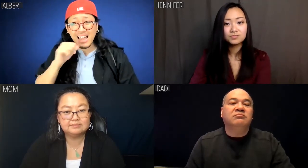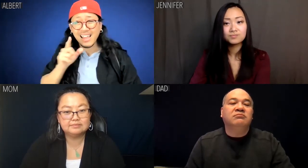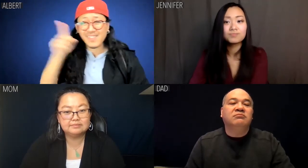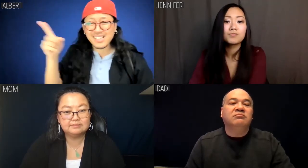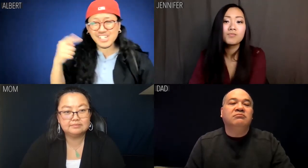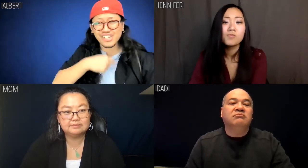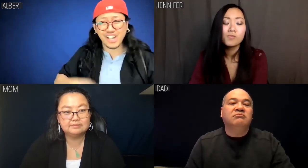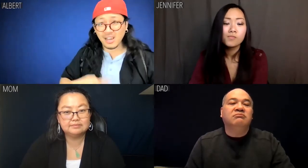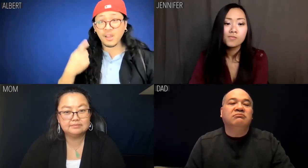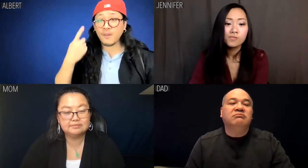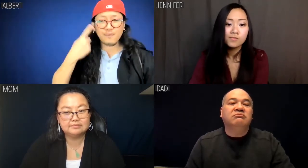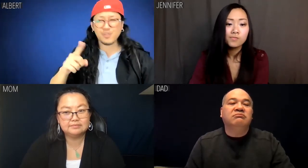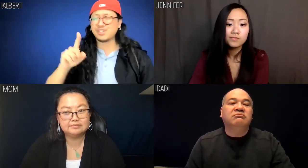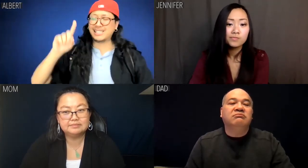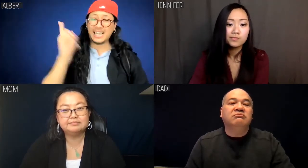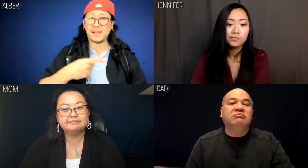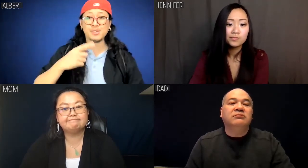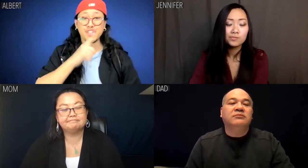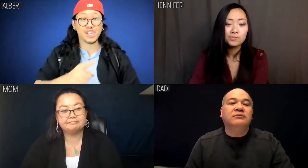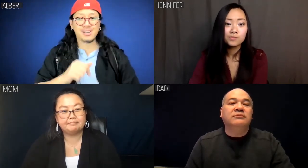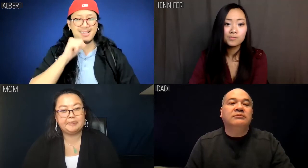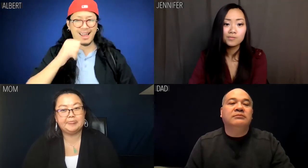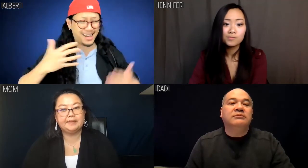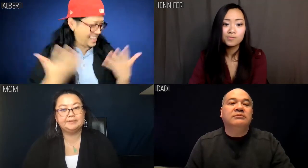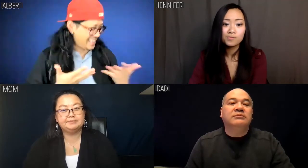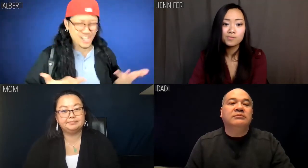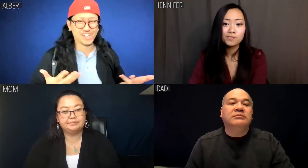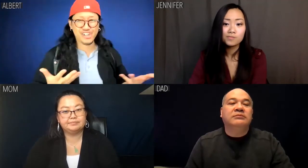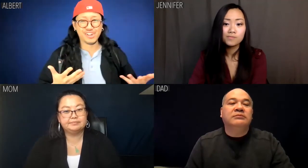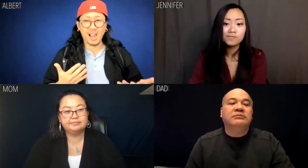Not in China and for damn sure, not here.